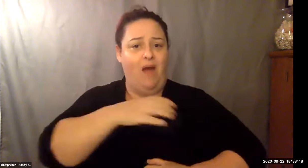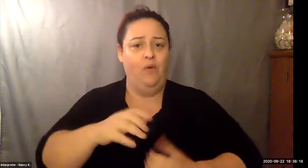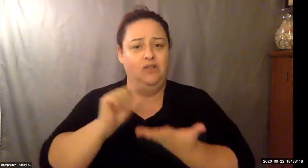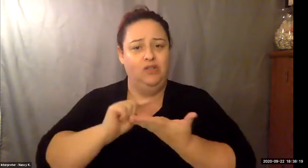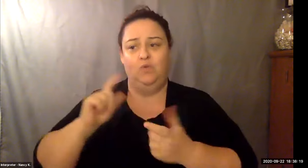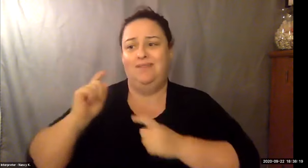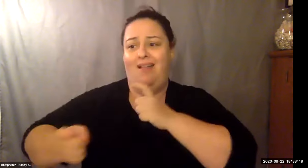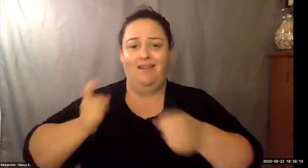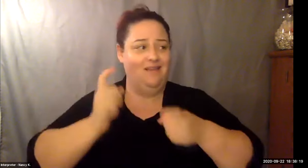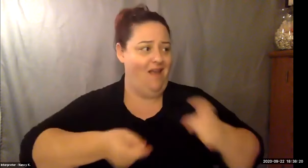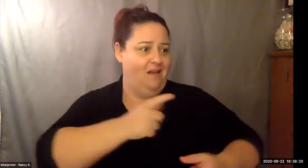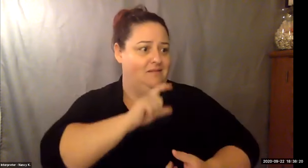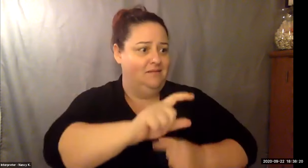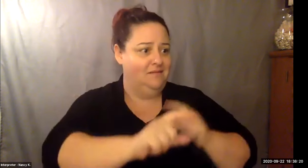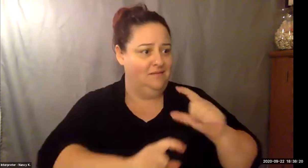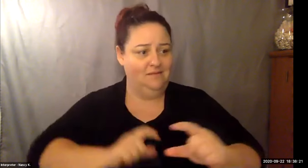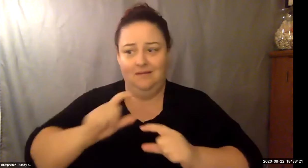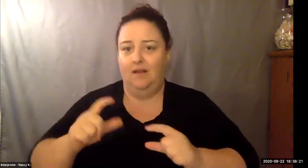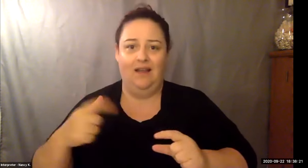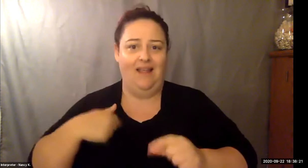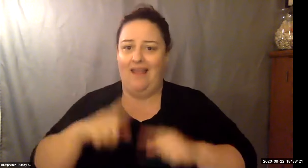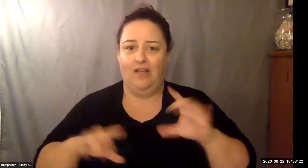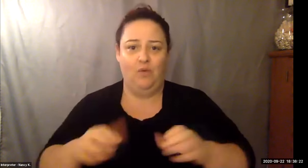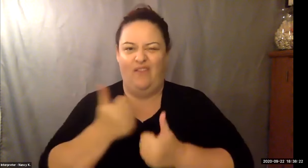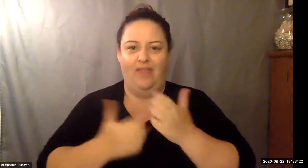Keith Wolling: And I think that's important when you students are in college. Say, where am I going here.